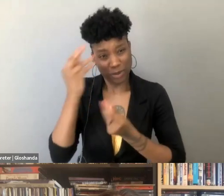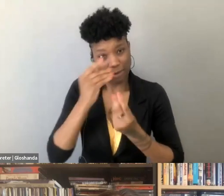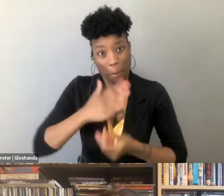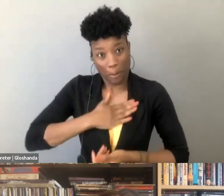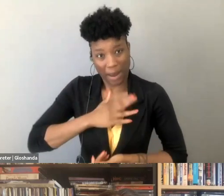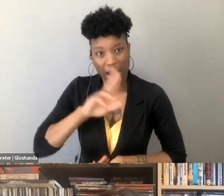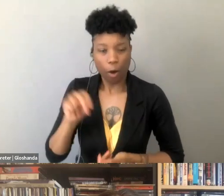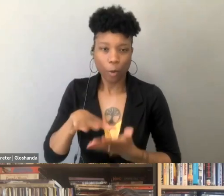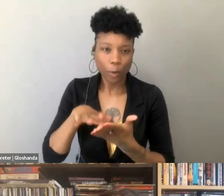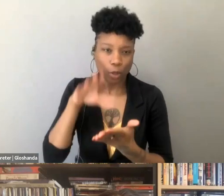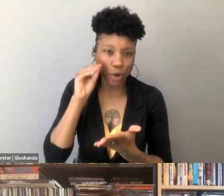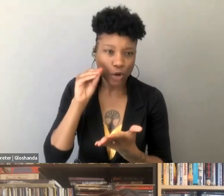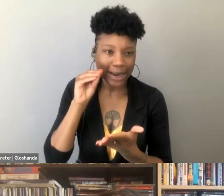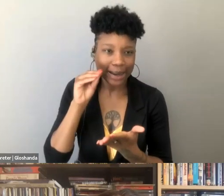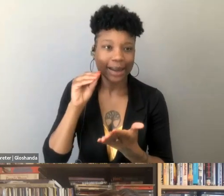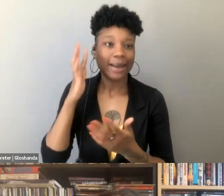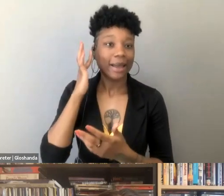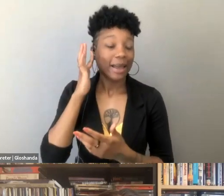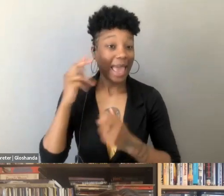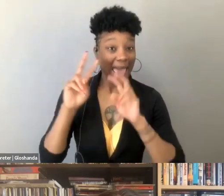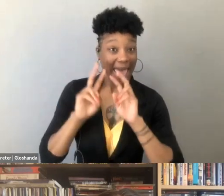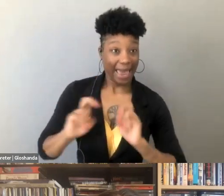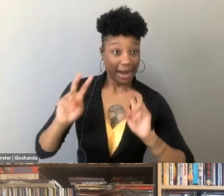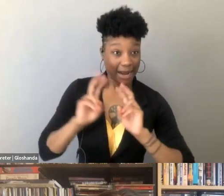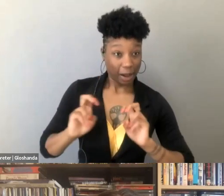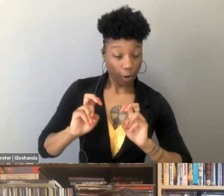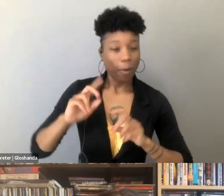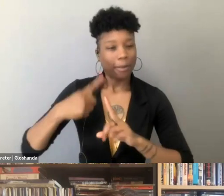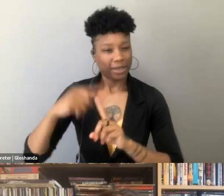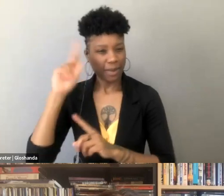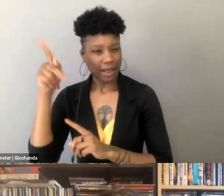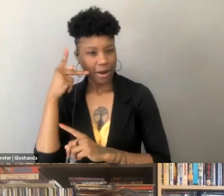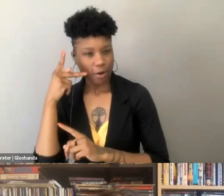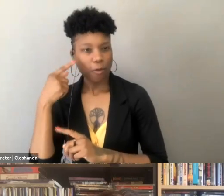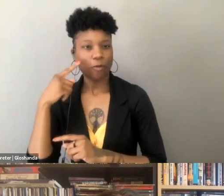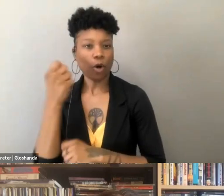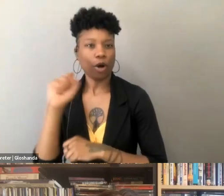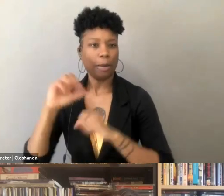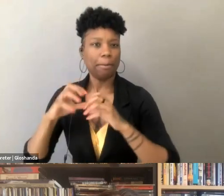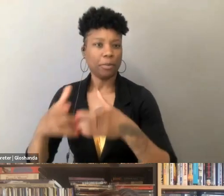and, you know, both analytically, and then politically for movements, right? That are really concerned about this.